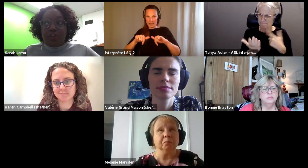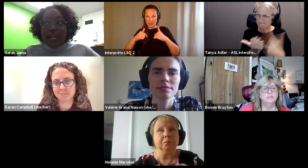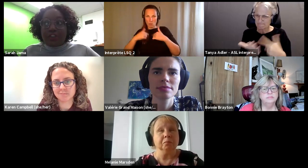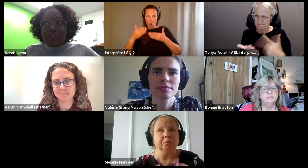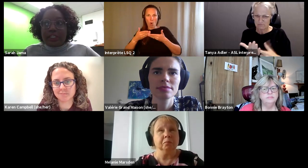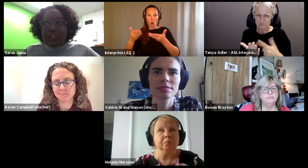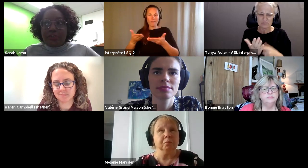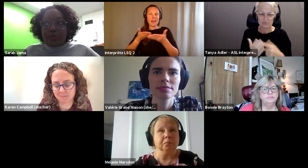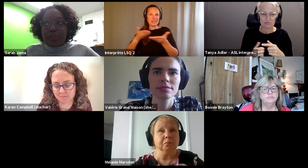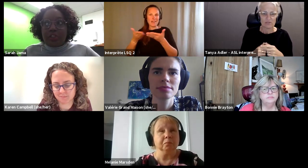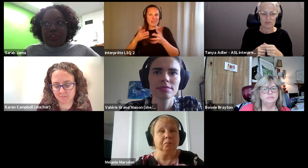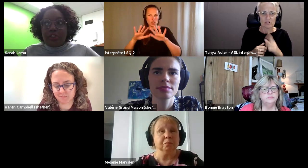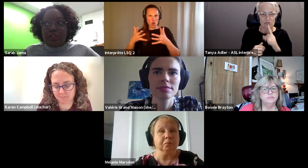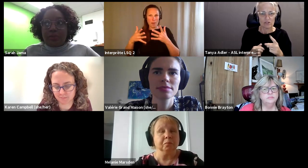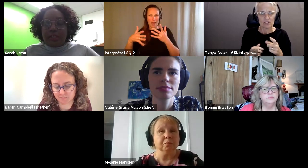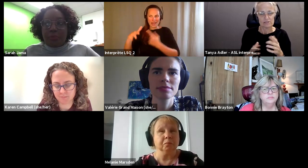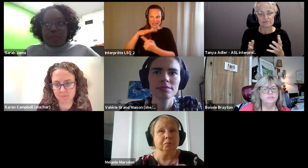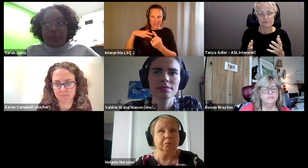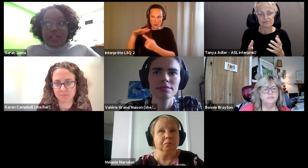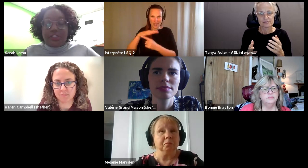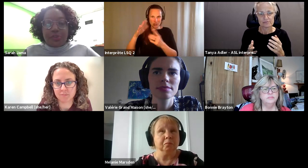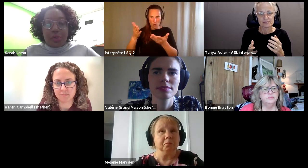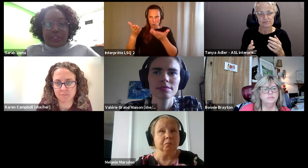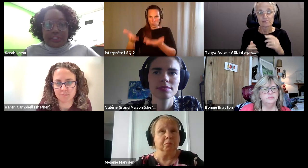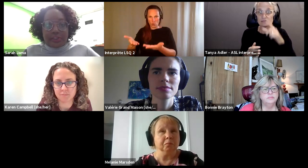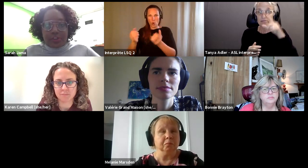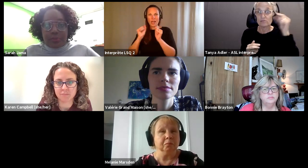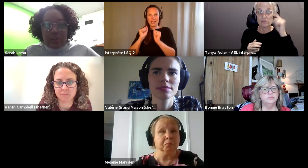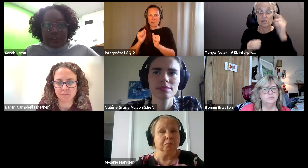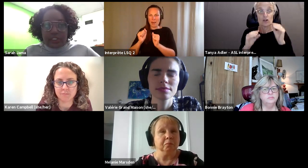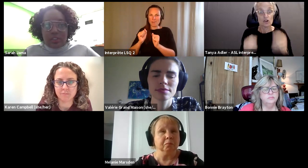Sarah Jama: there actually is, and we looked into it and Hamilton there is no accessibility policy.